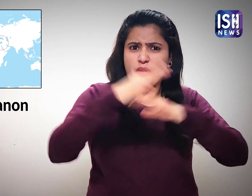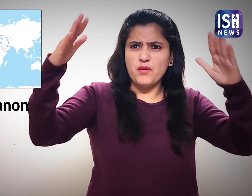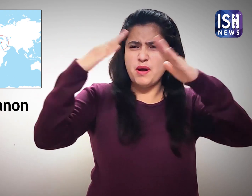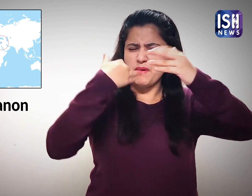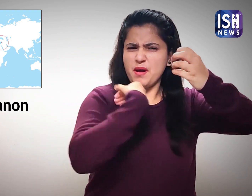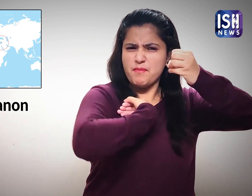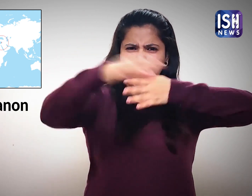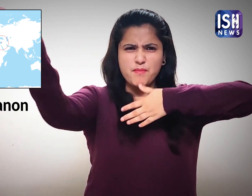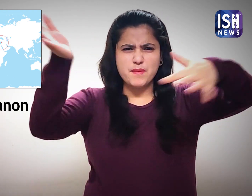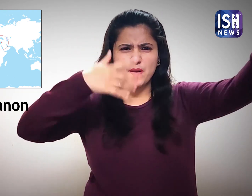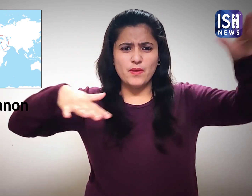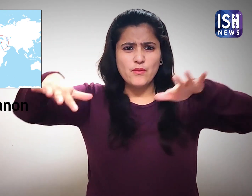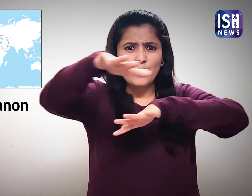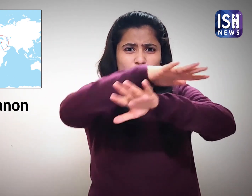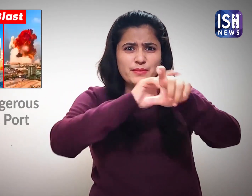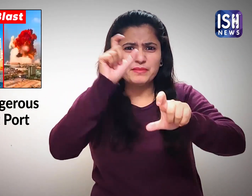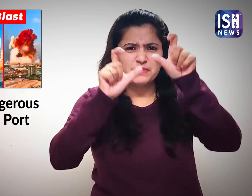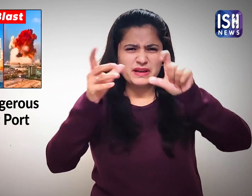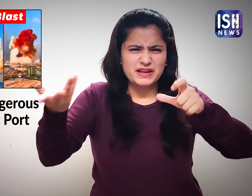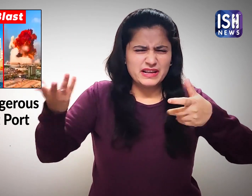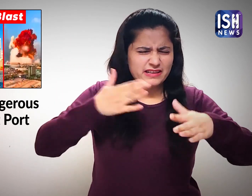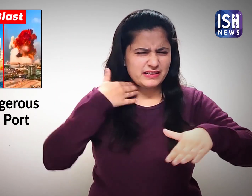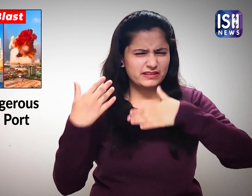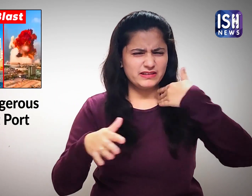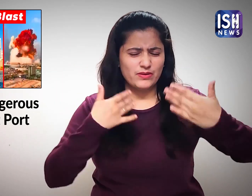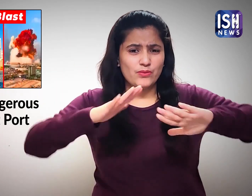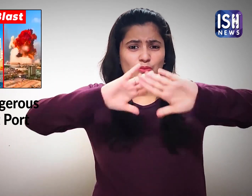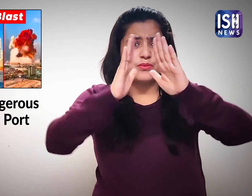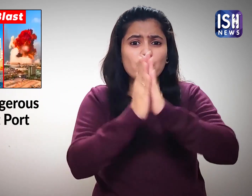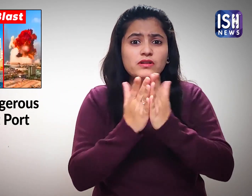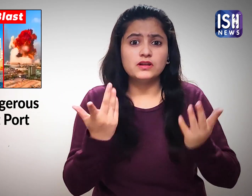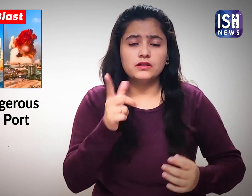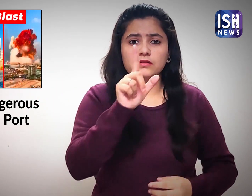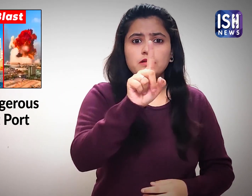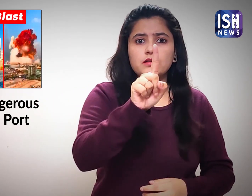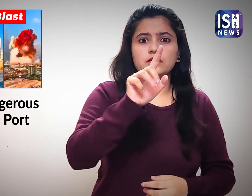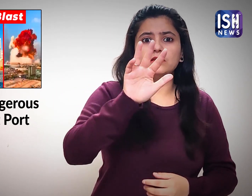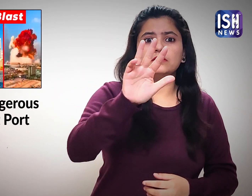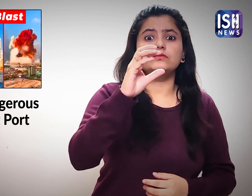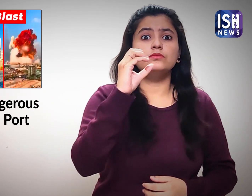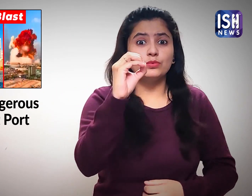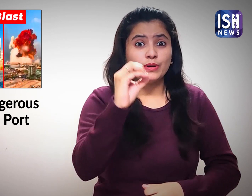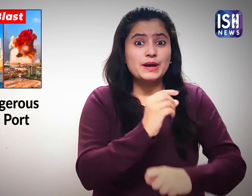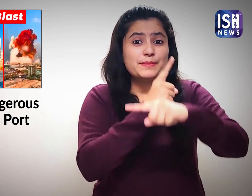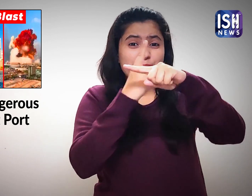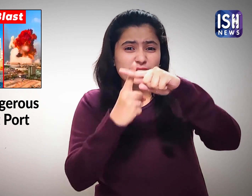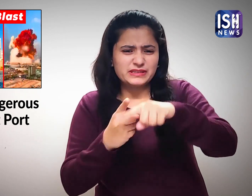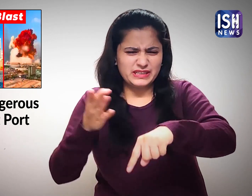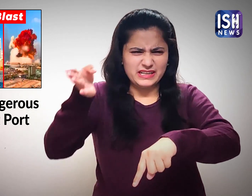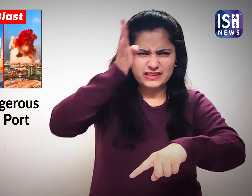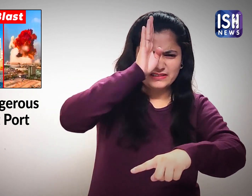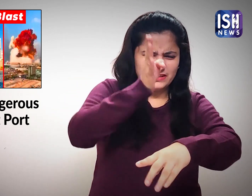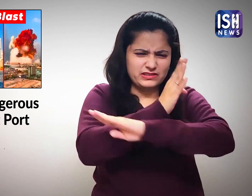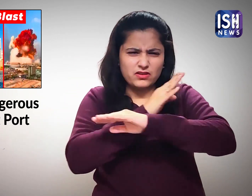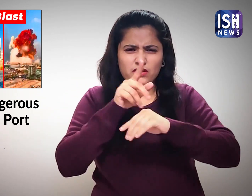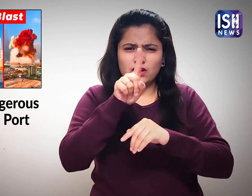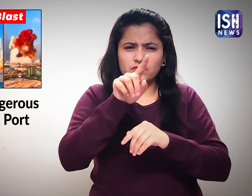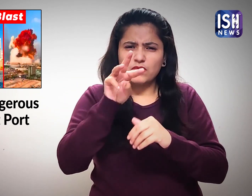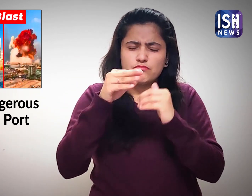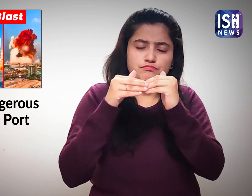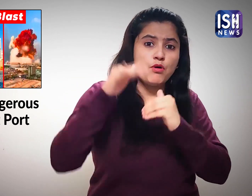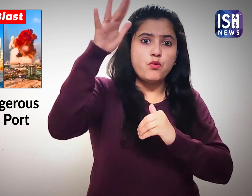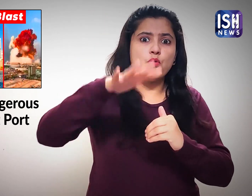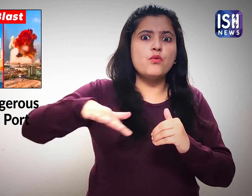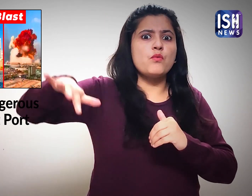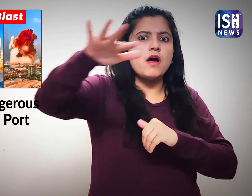that caused mass destruction, killing 190 people and injuring thousands.